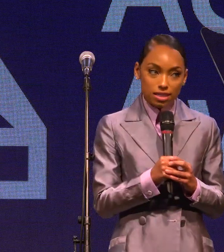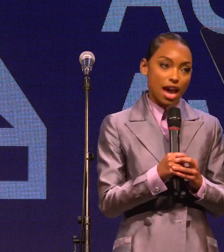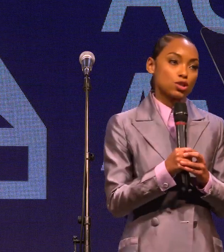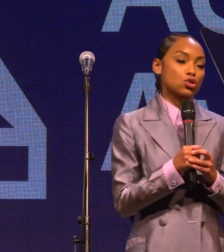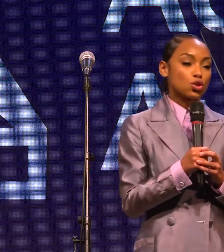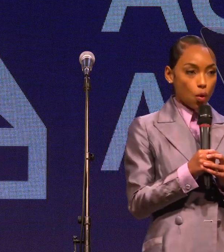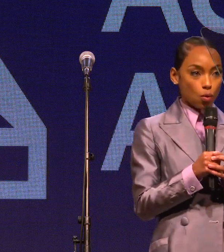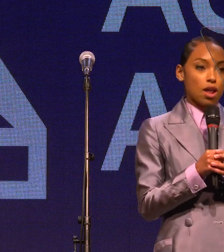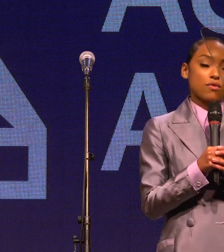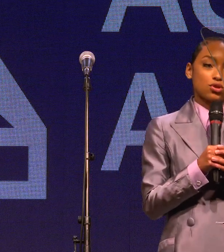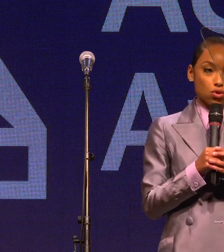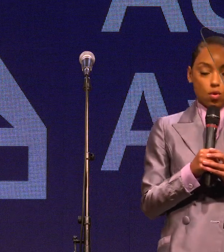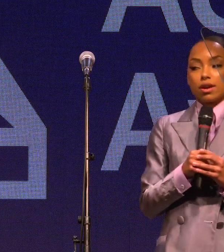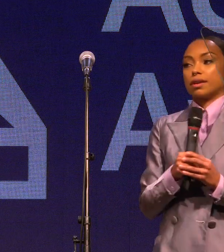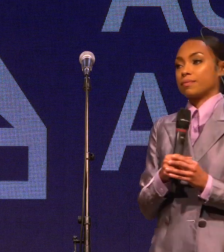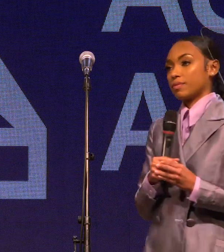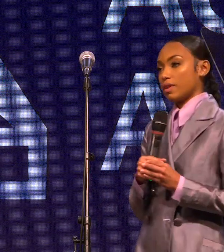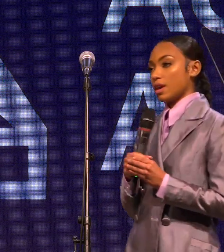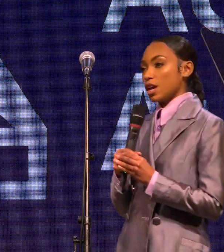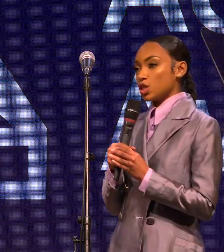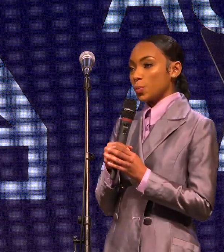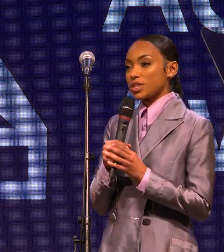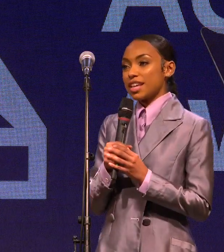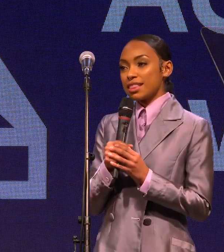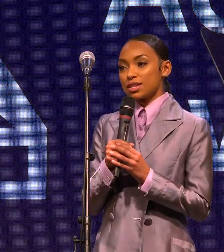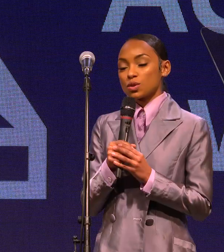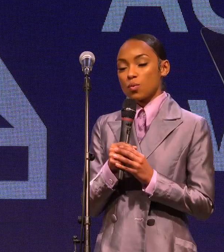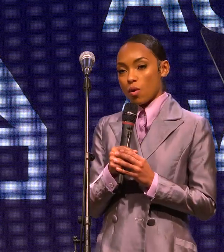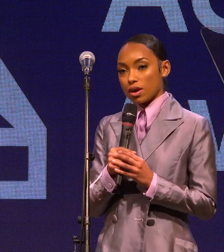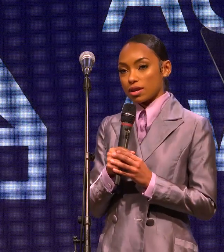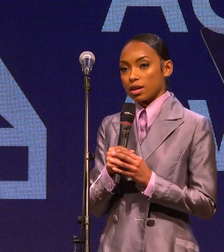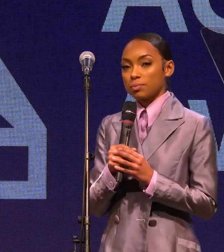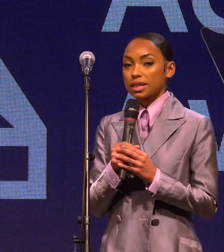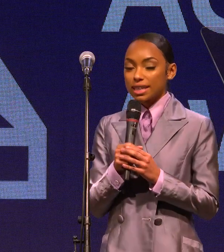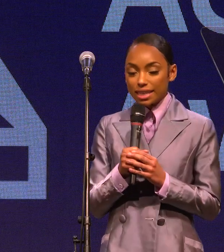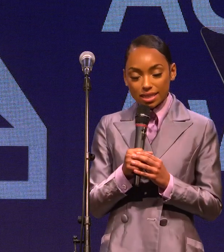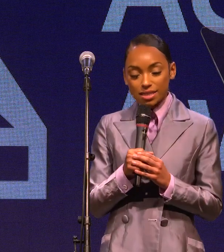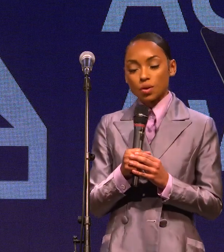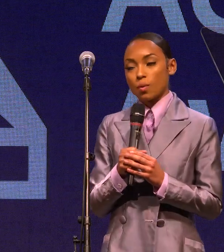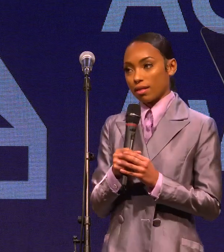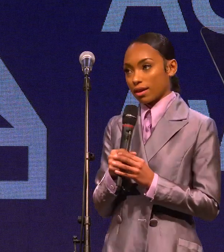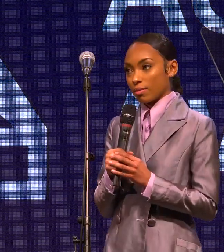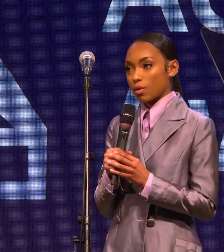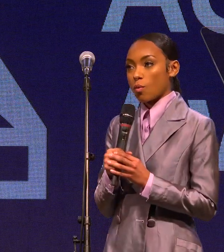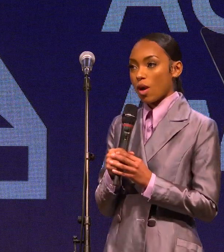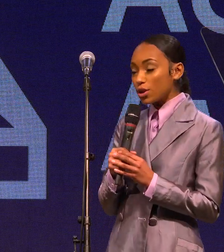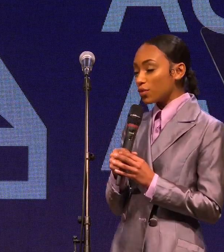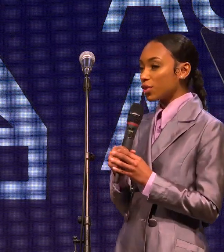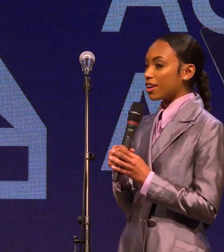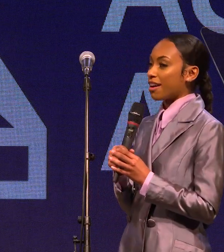and soul of the story. To present this award, please welcome the wonderful young